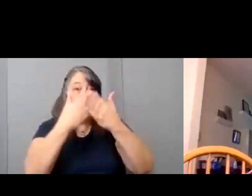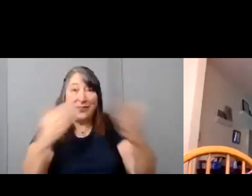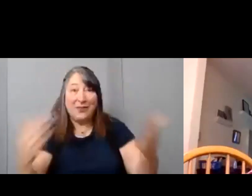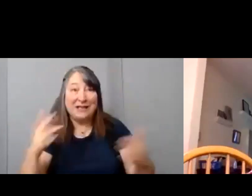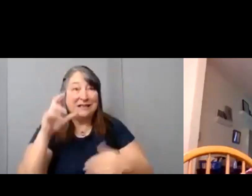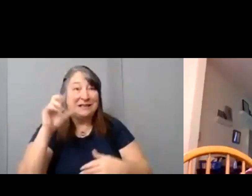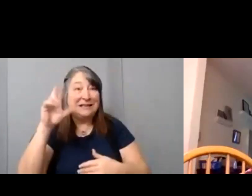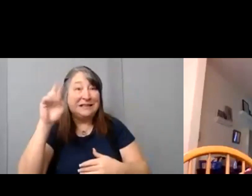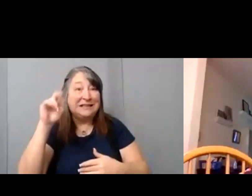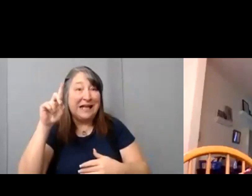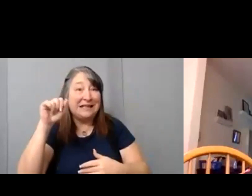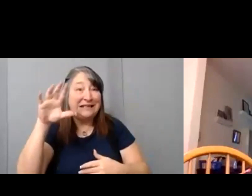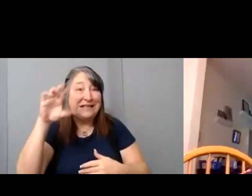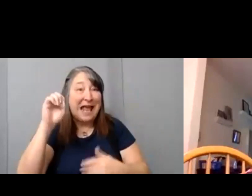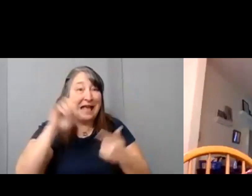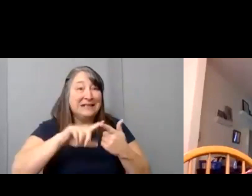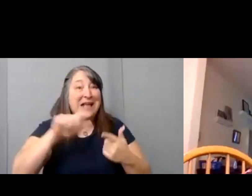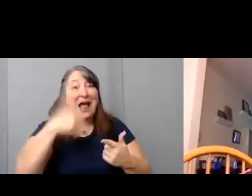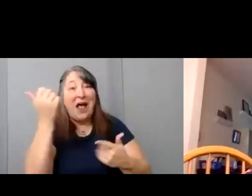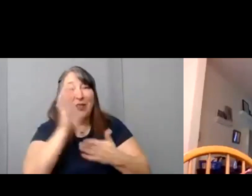Slamdance, other film festivals